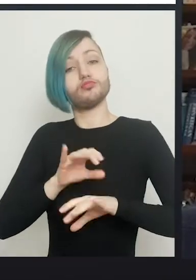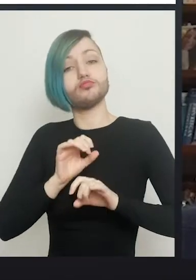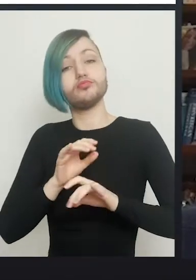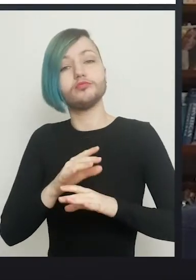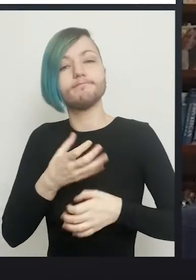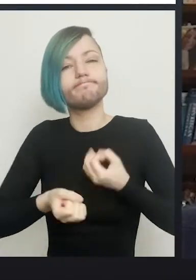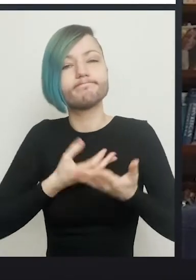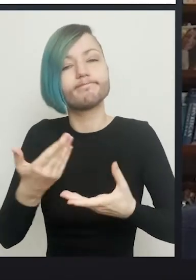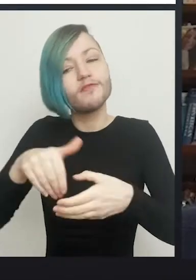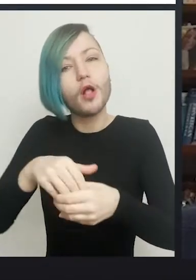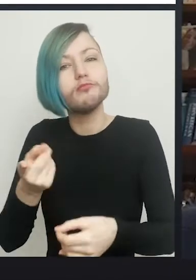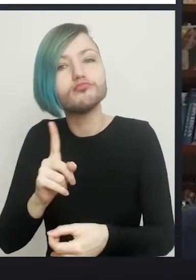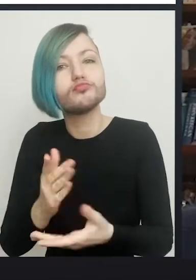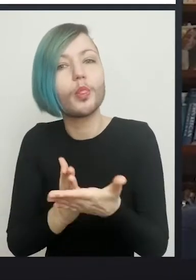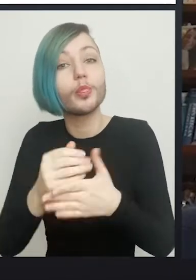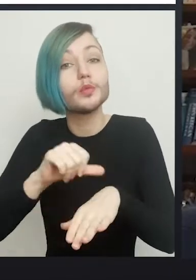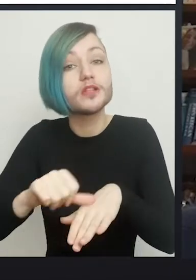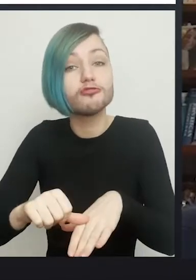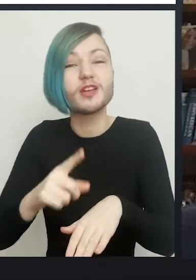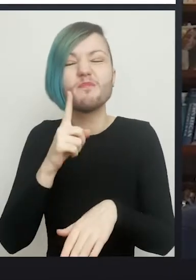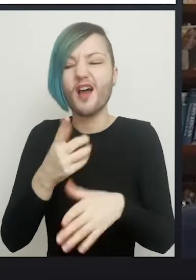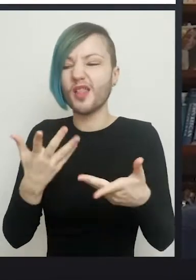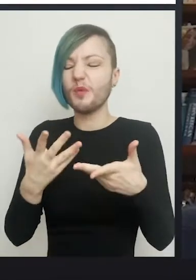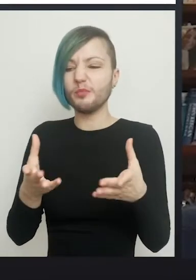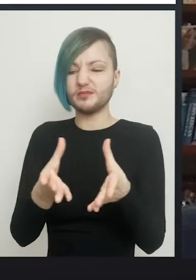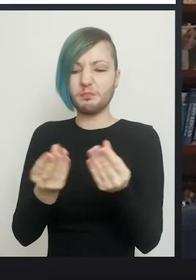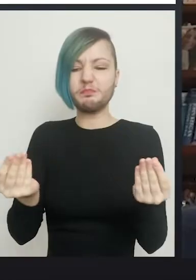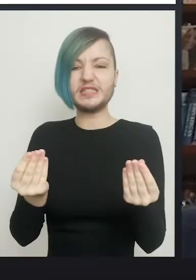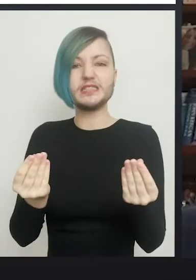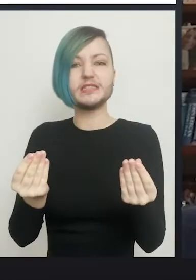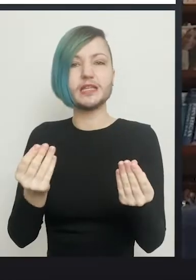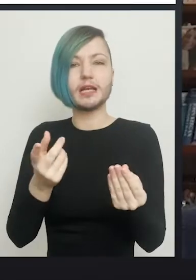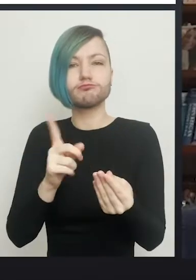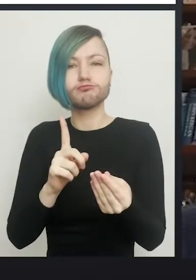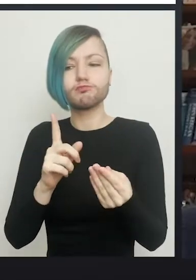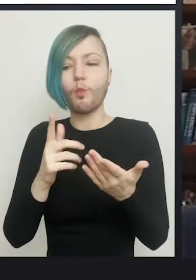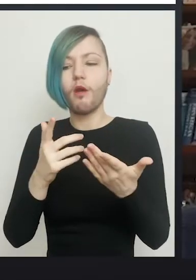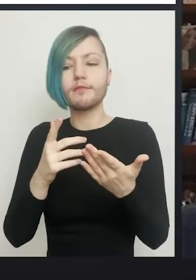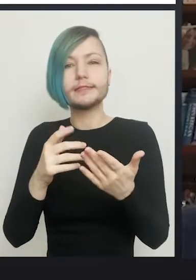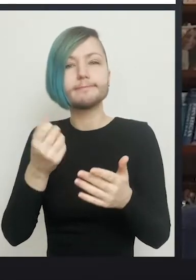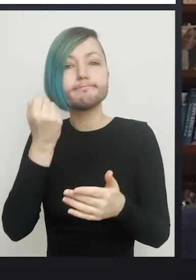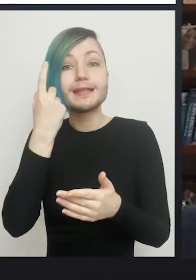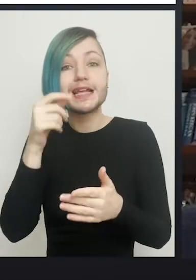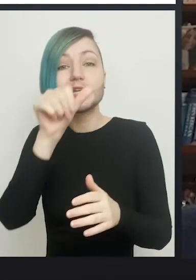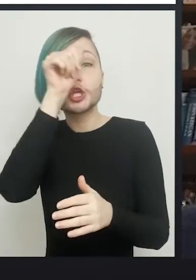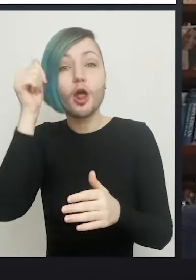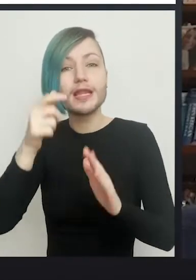And I think what's missing at the moment is that kind of in depth understanding about surgery.